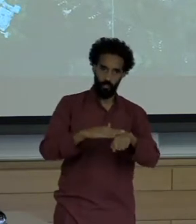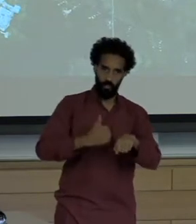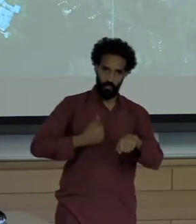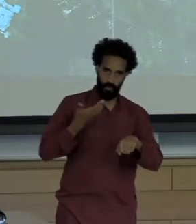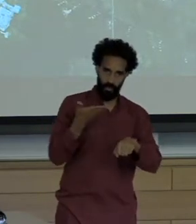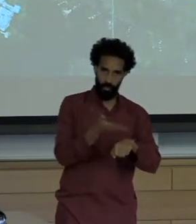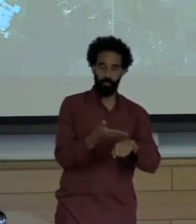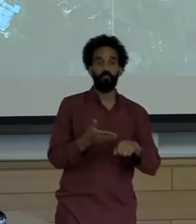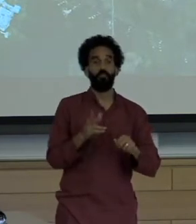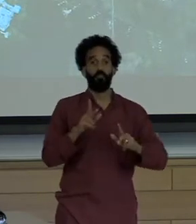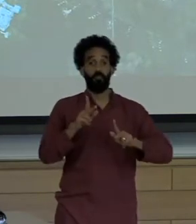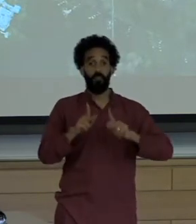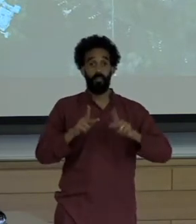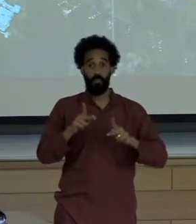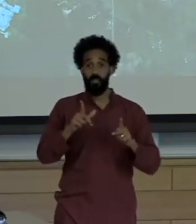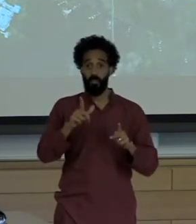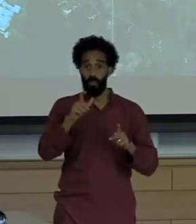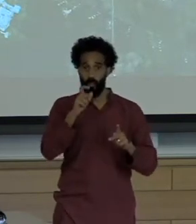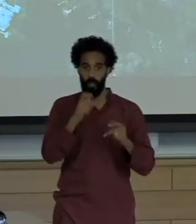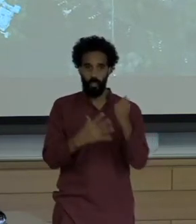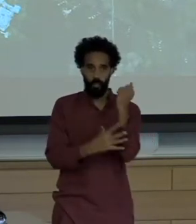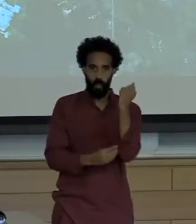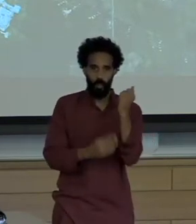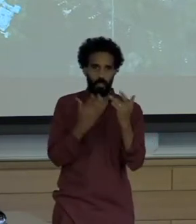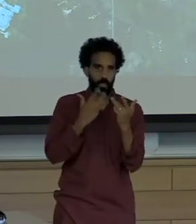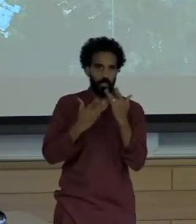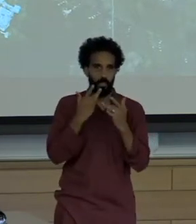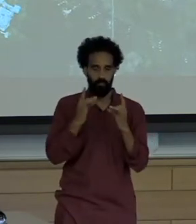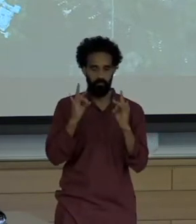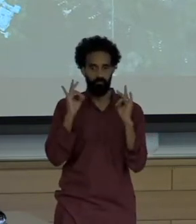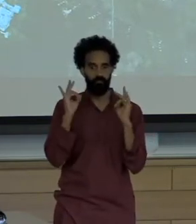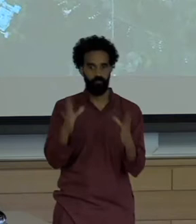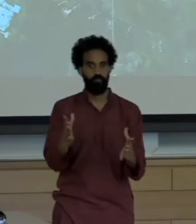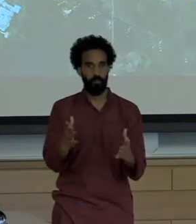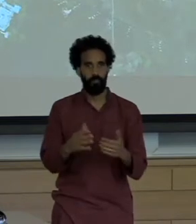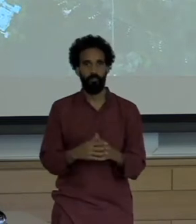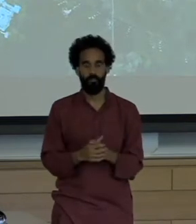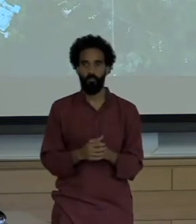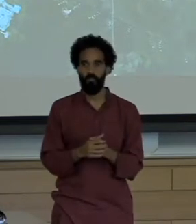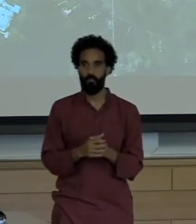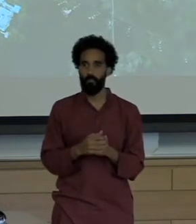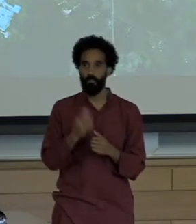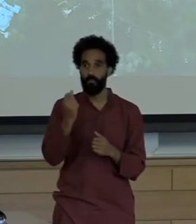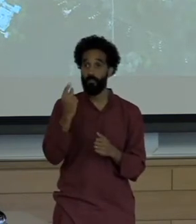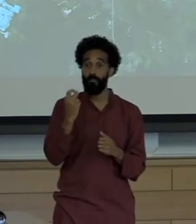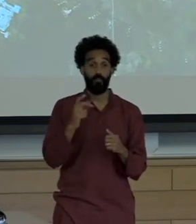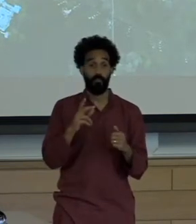huge measures they were nonetheless repeatedly excluded from news stories